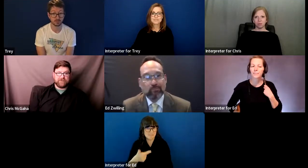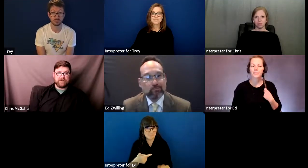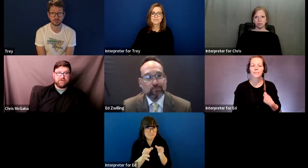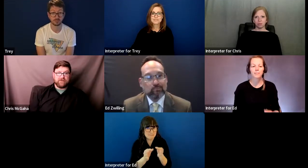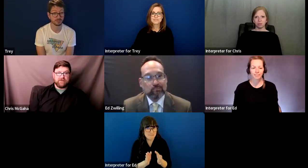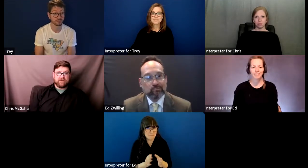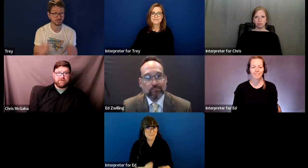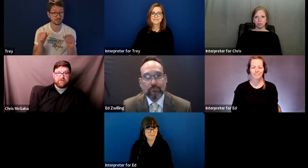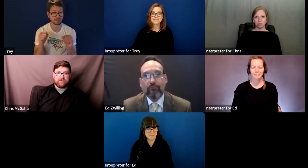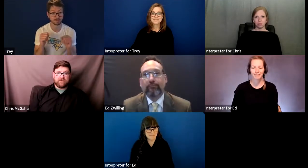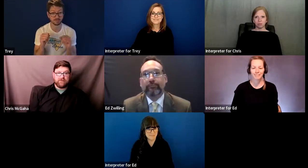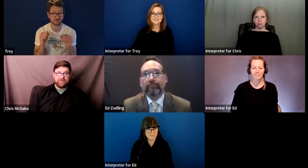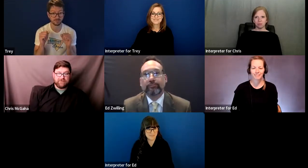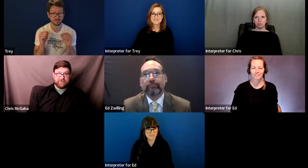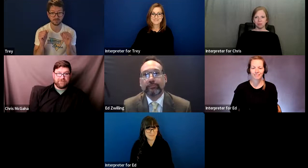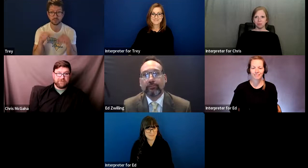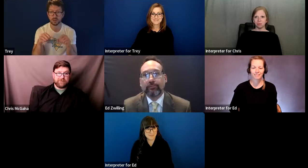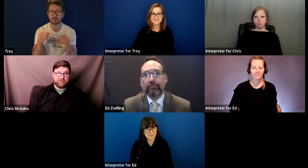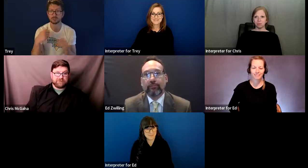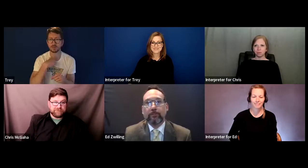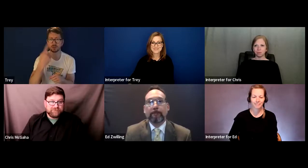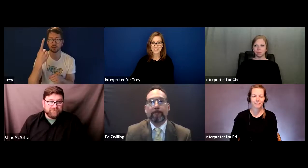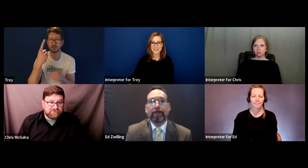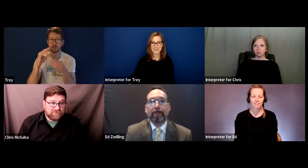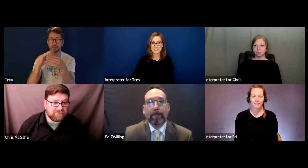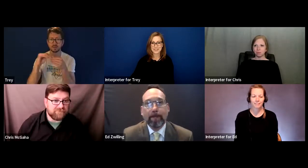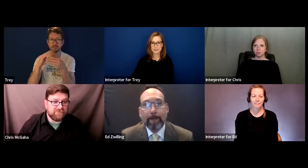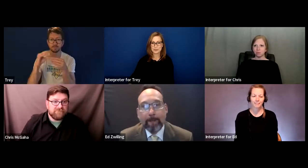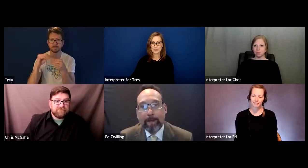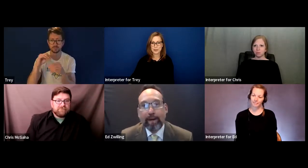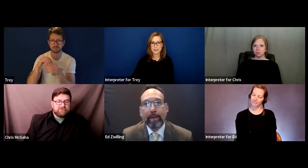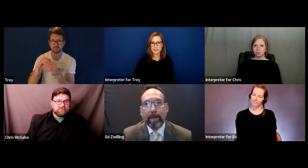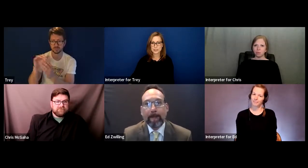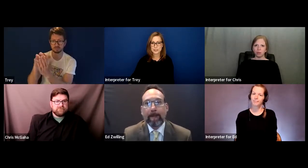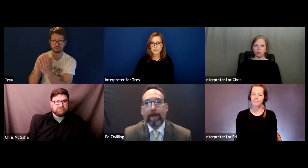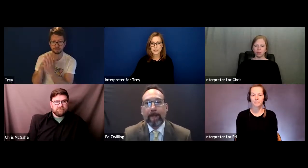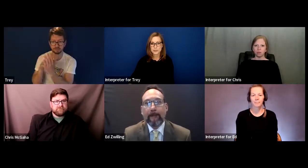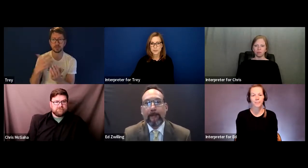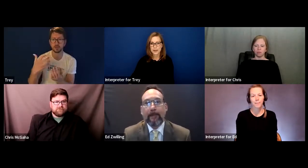Trey: Yeah, thank you so much.